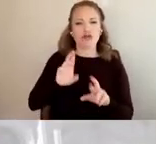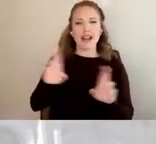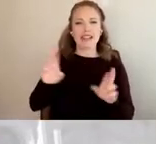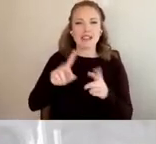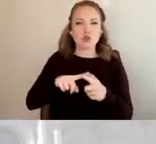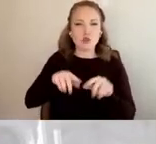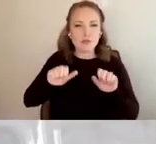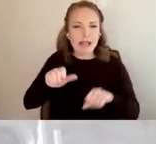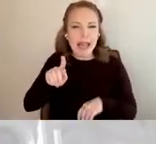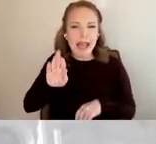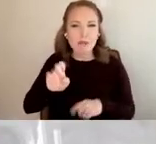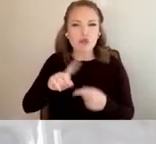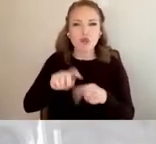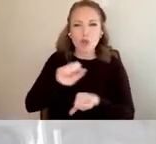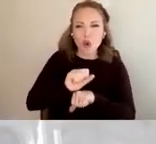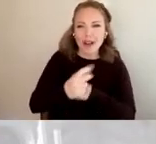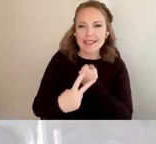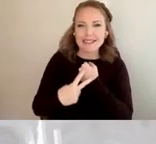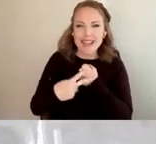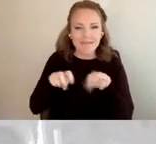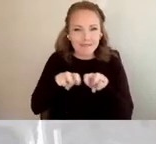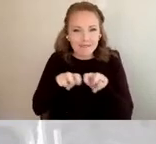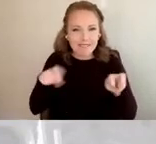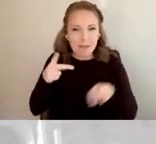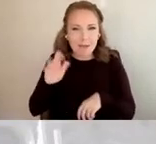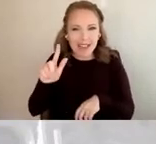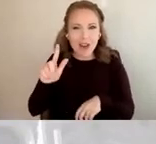we are presenting to you today from the ABLE National Resource Center.